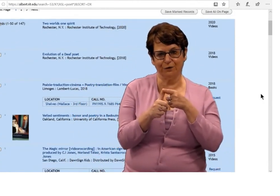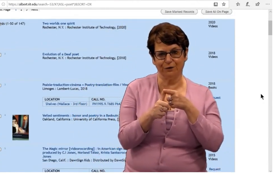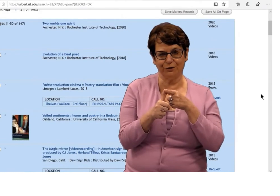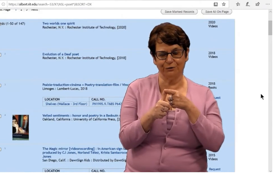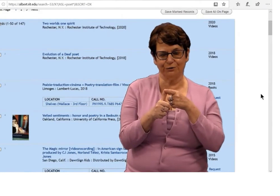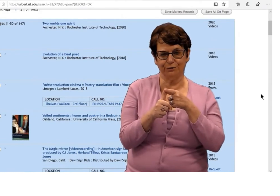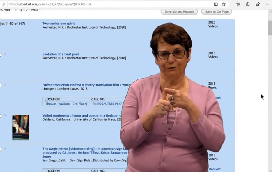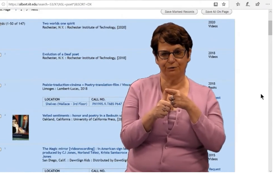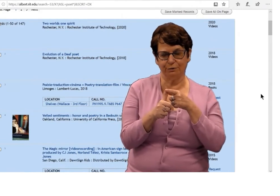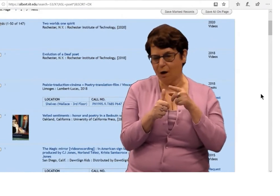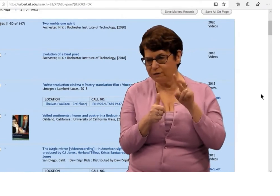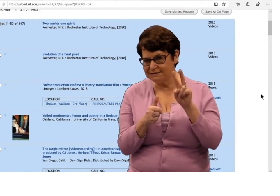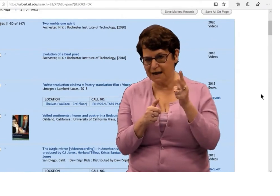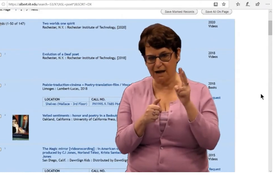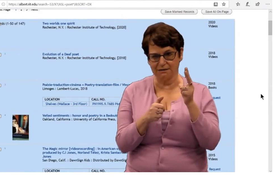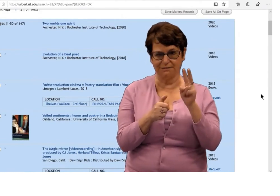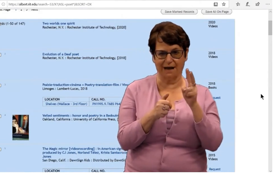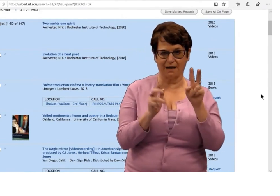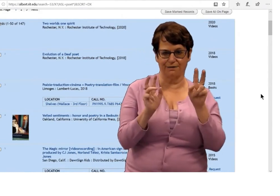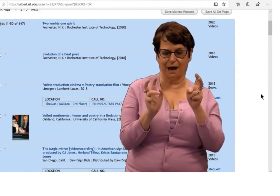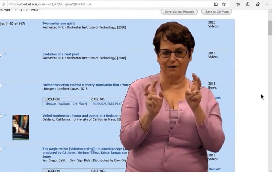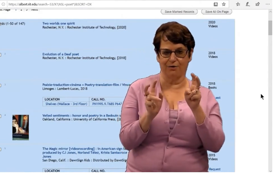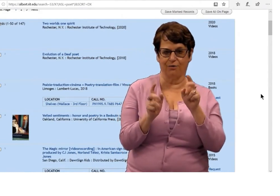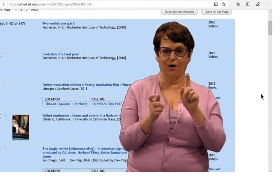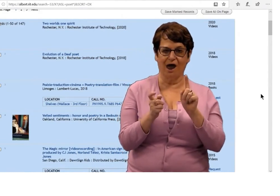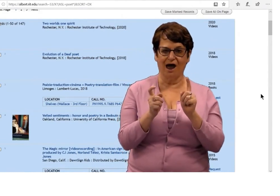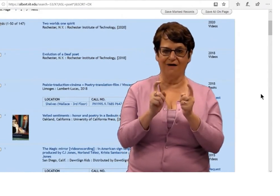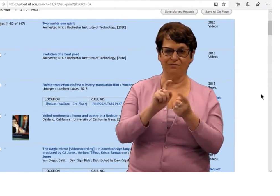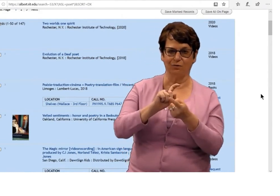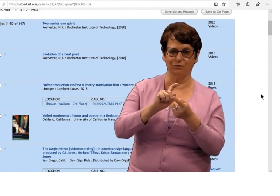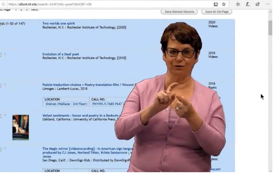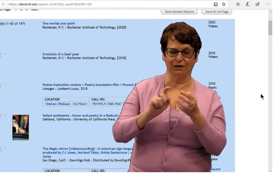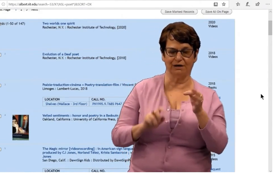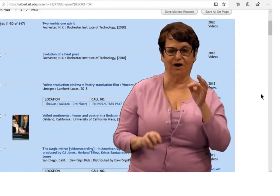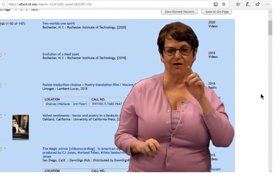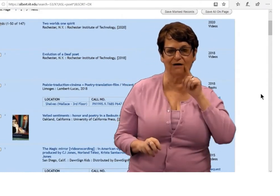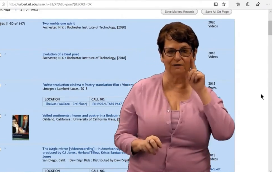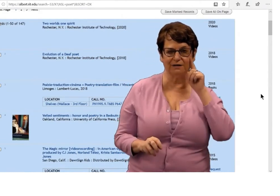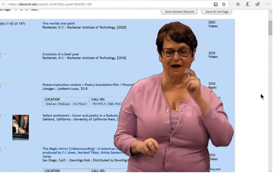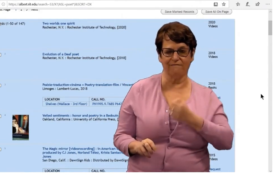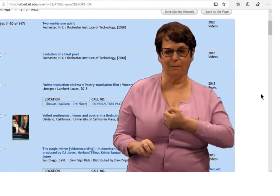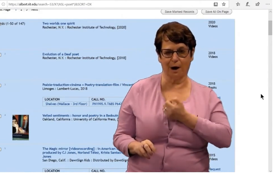I'm interested in the first--or no, the second title,